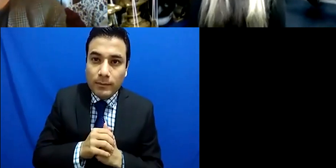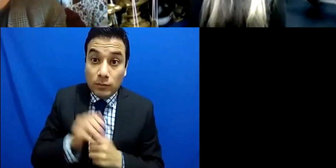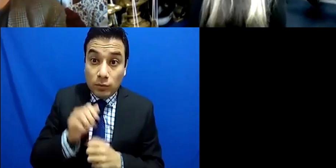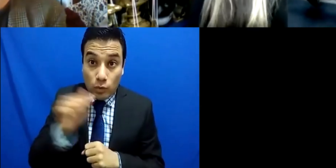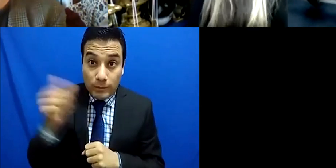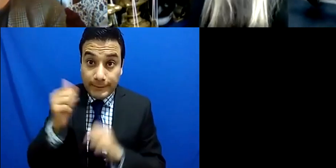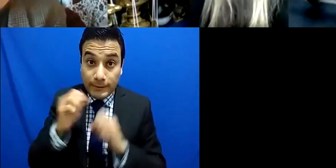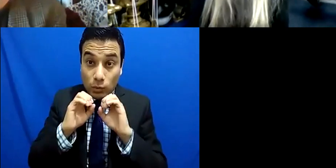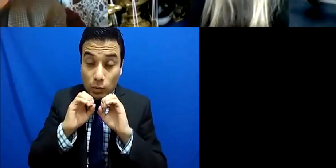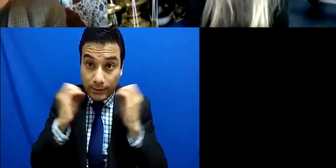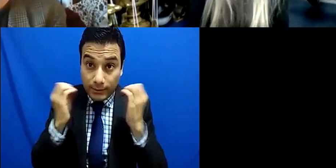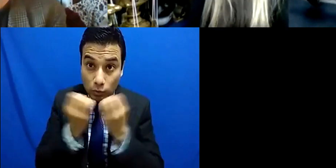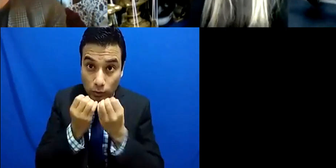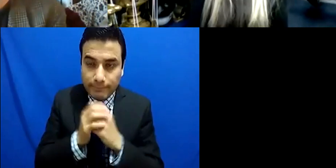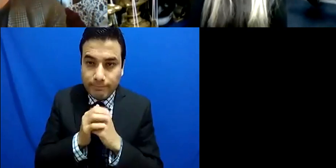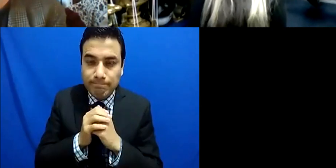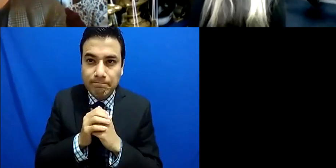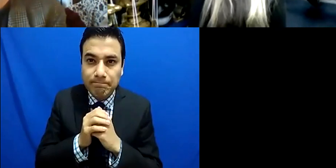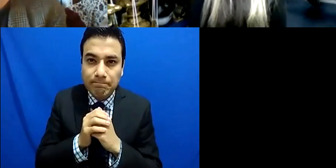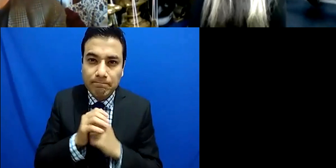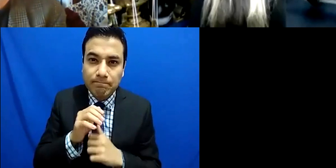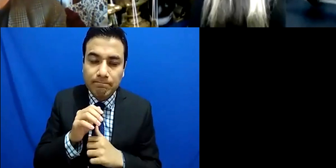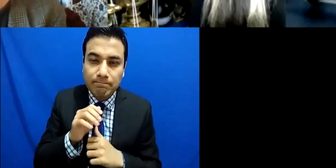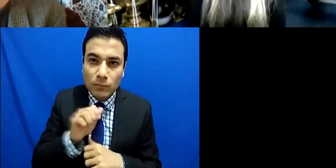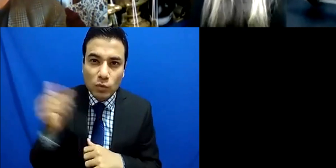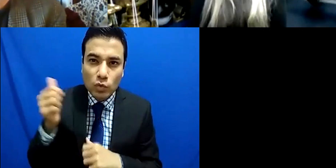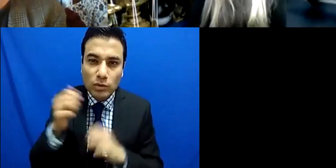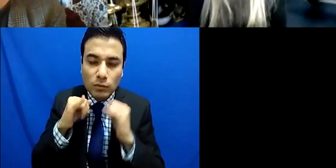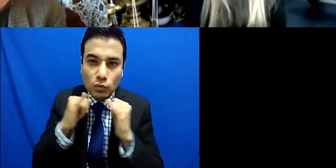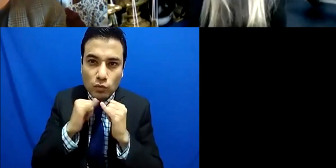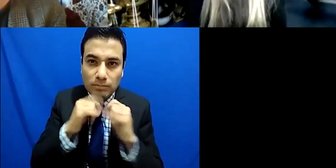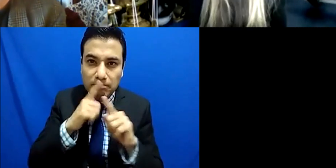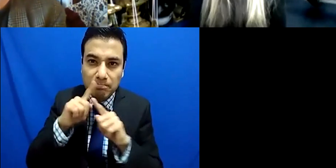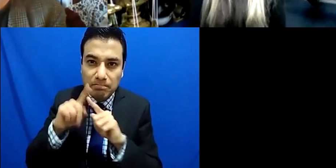talk about other establishments but for the music institutions within the UK at least,